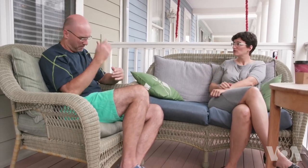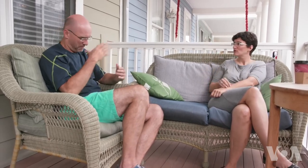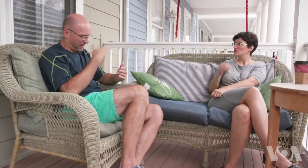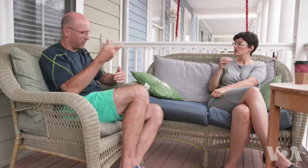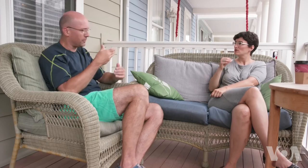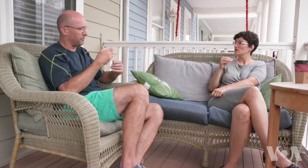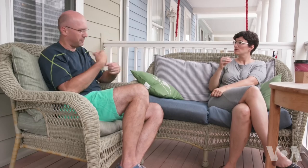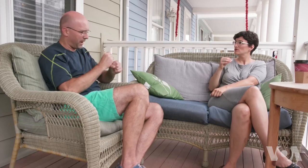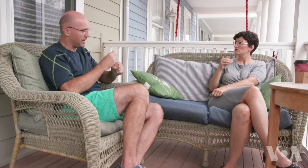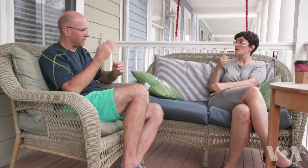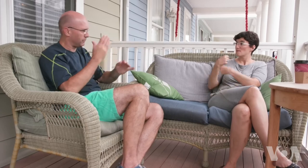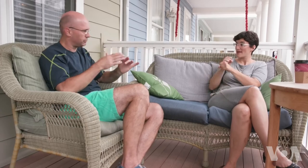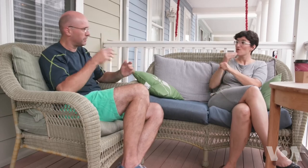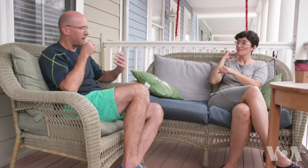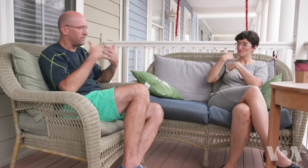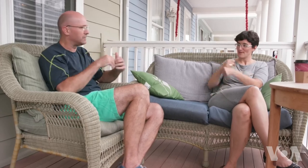I want to hire a carpenter to make new bookshelves.